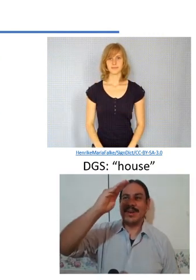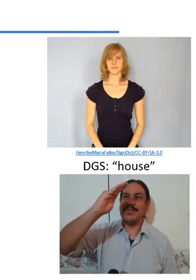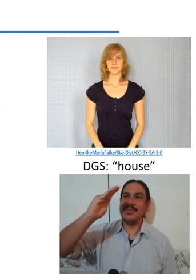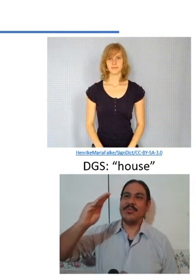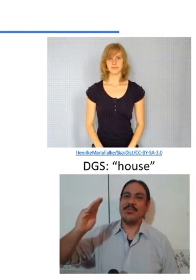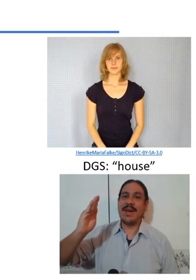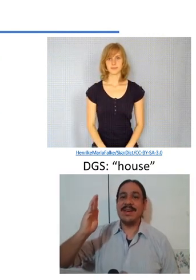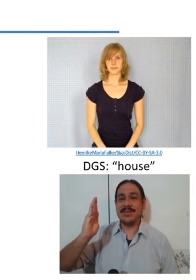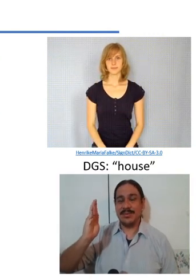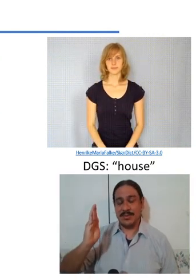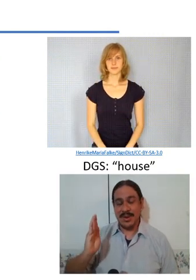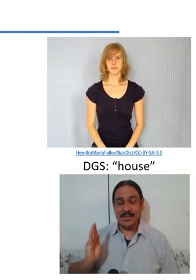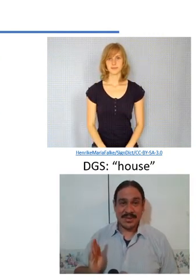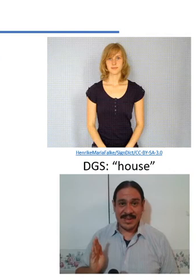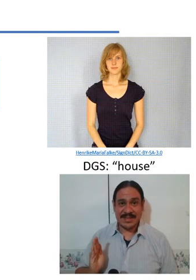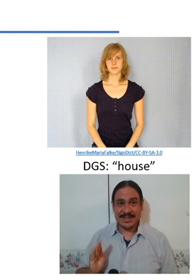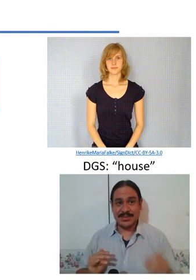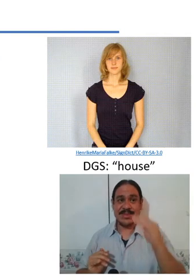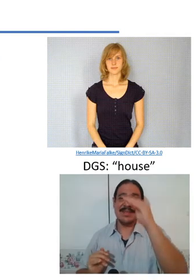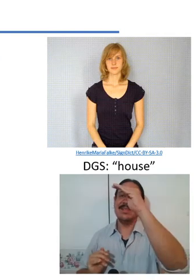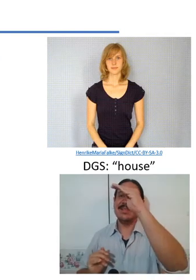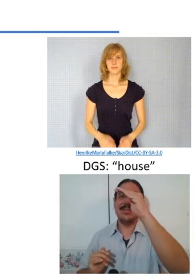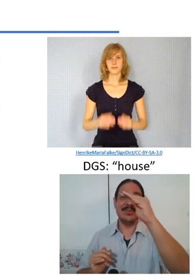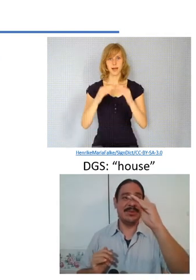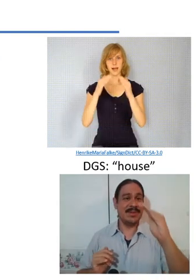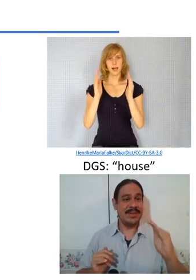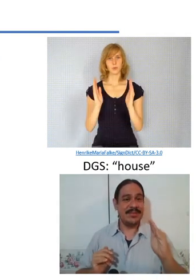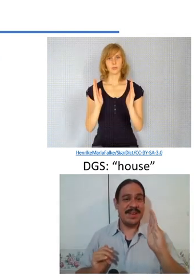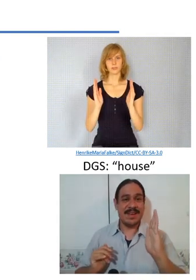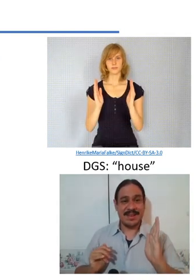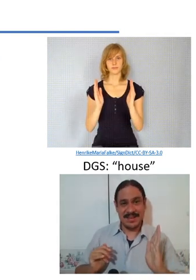transcription is as you can see index and thumb